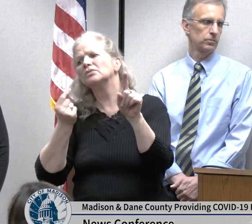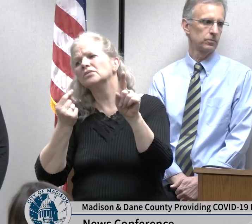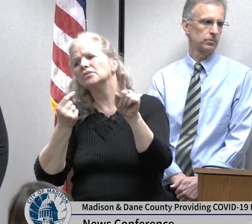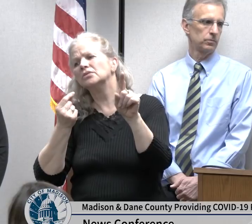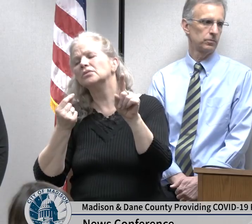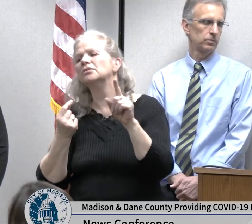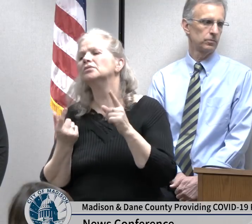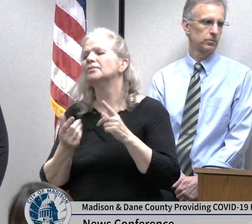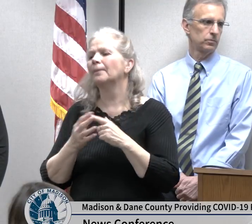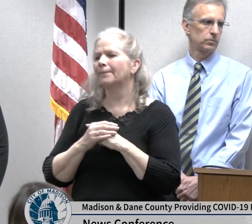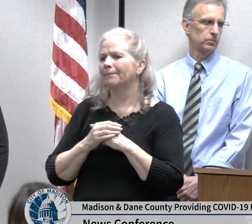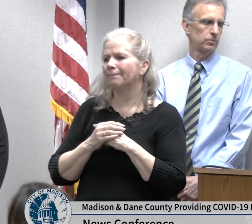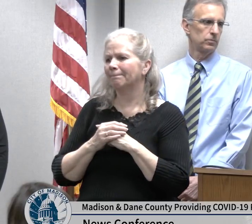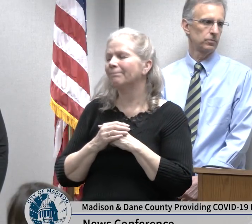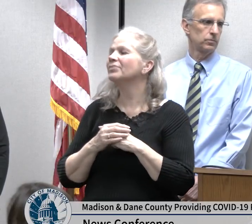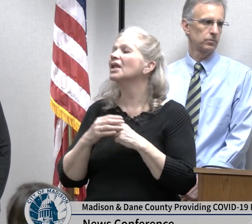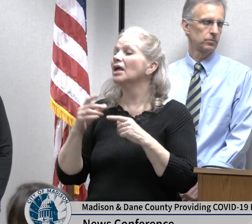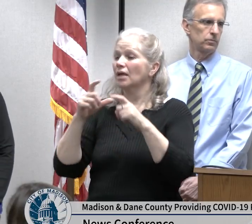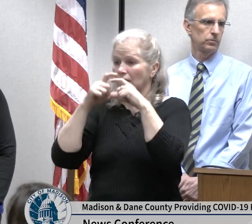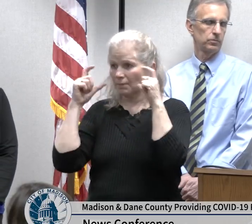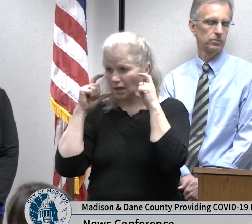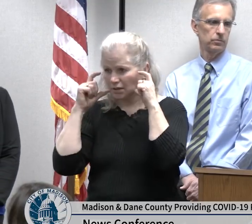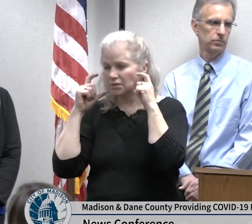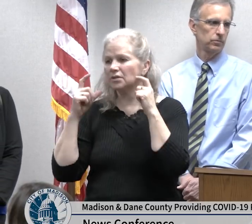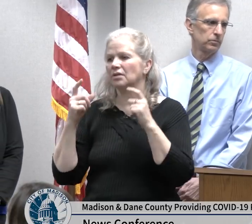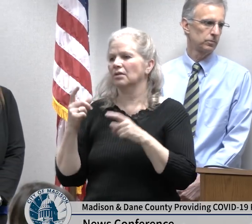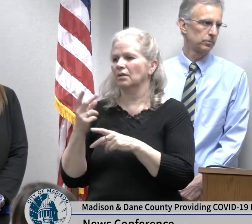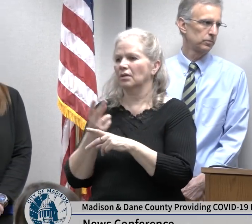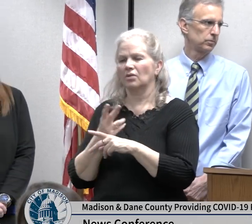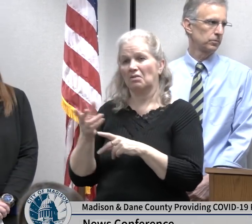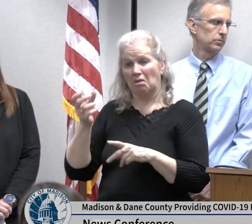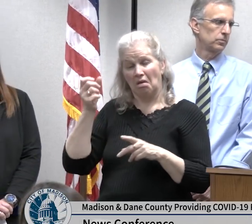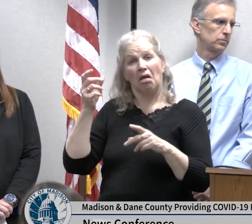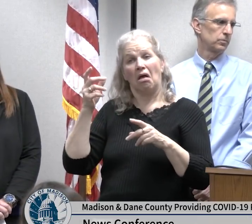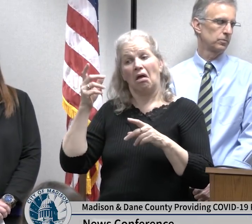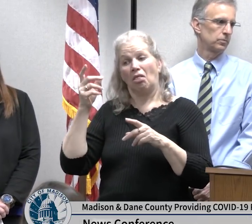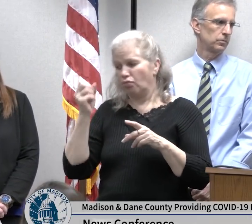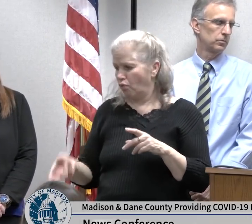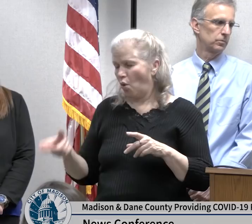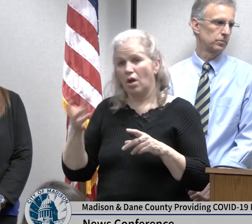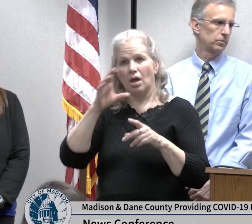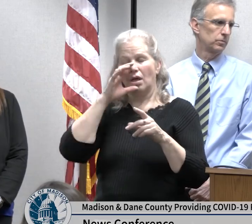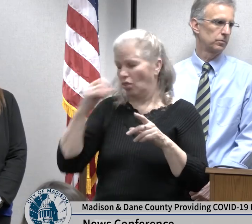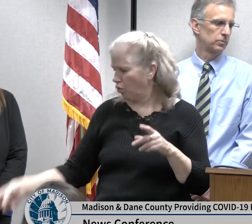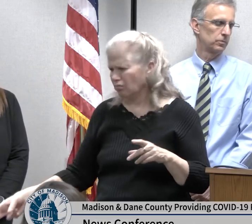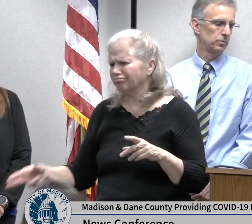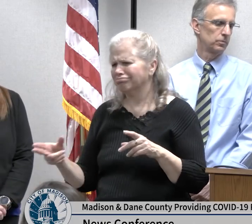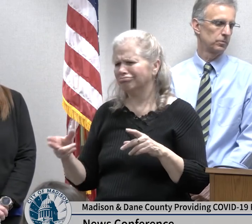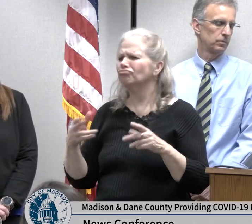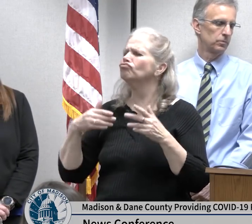is guidance on that you don't have to immediately dispose of a respirator this I'm speaking to specifically for healthcare workers who are using it in a